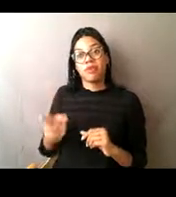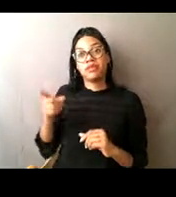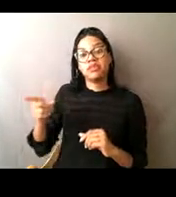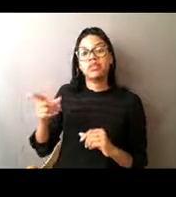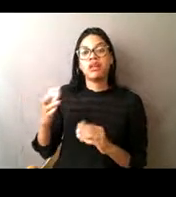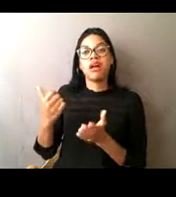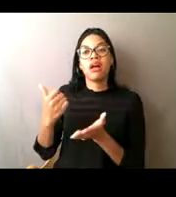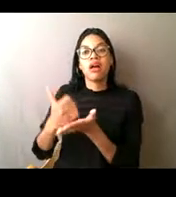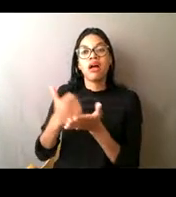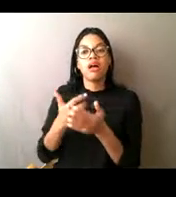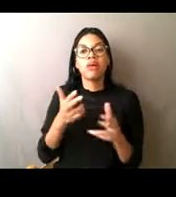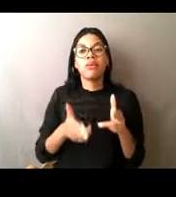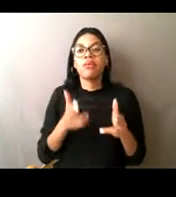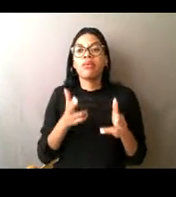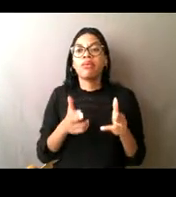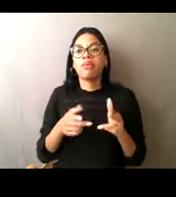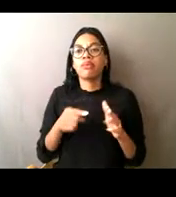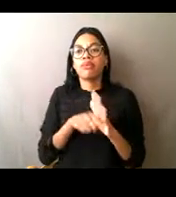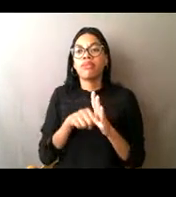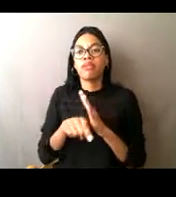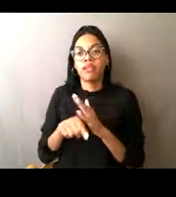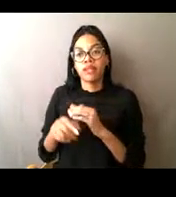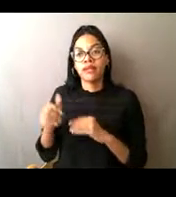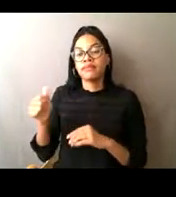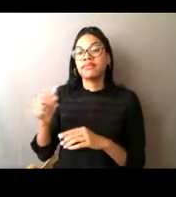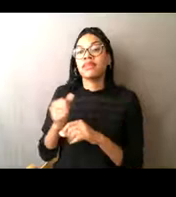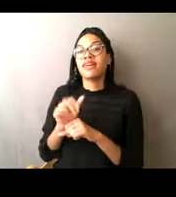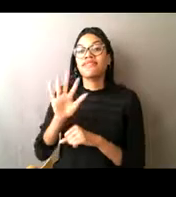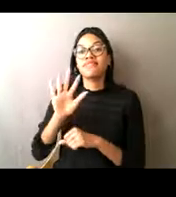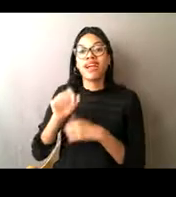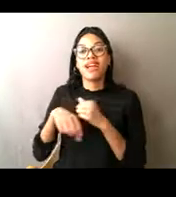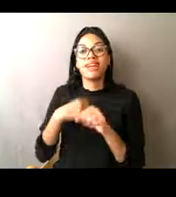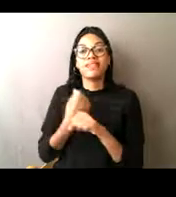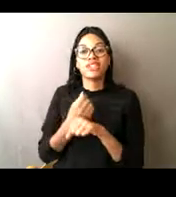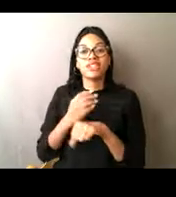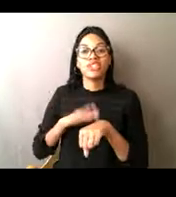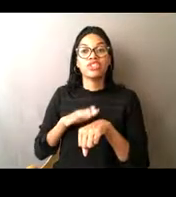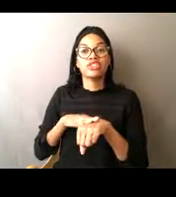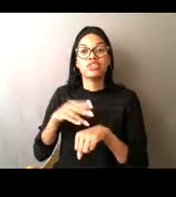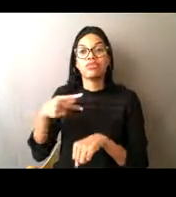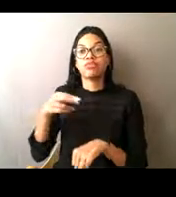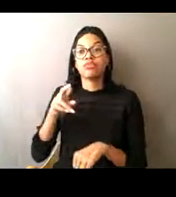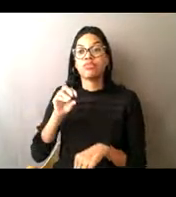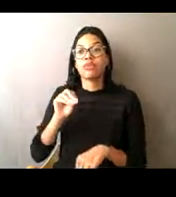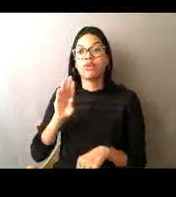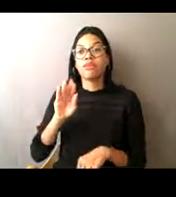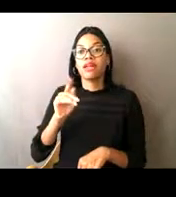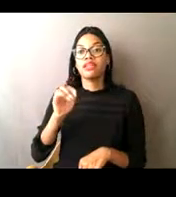That mate received five years probation and had a $5,000 fine, but these guys were lucky